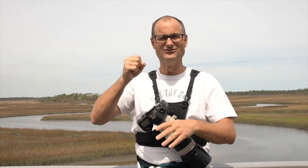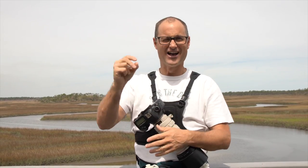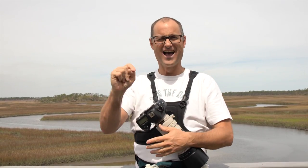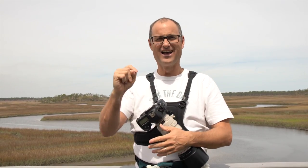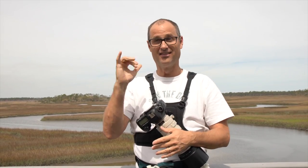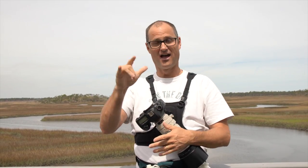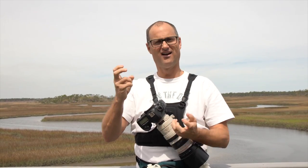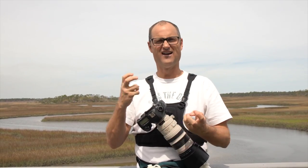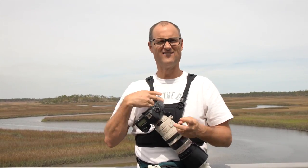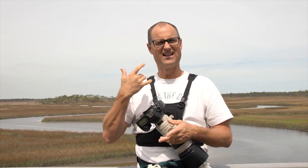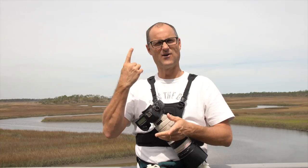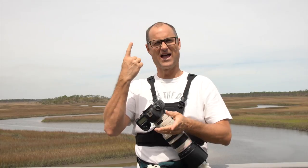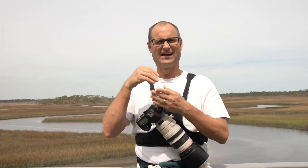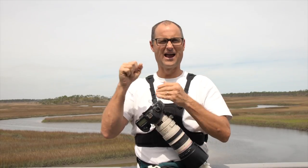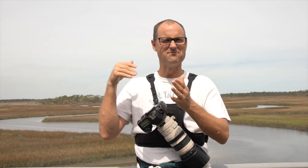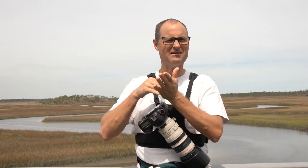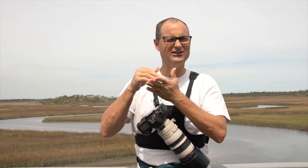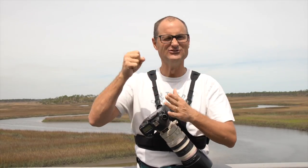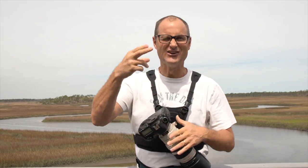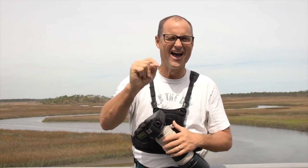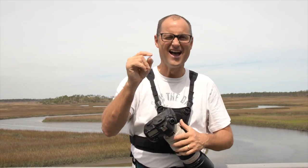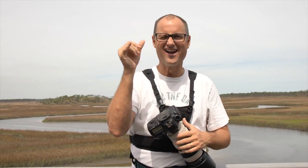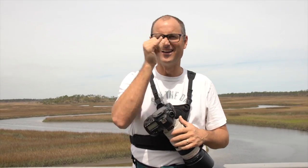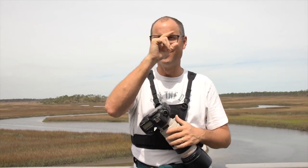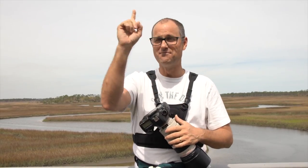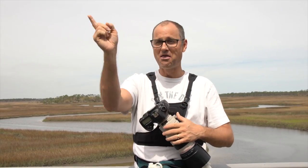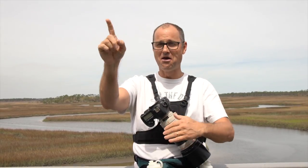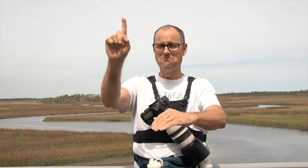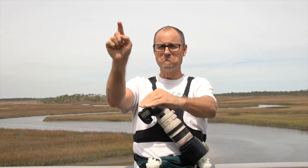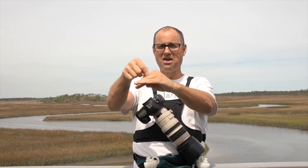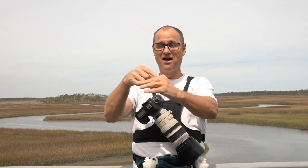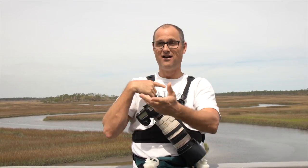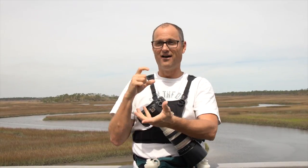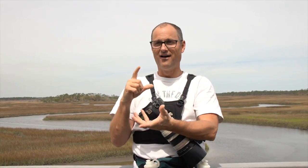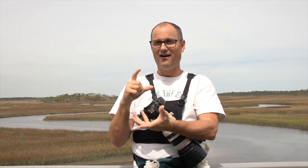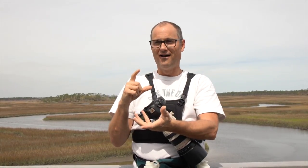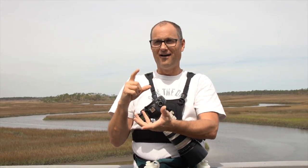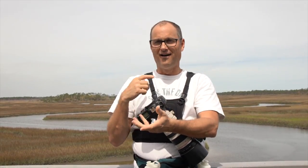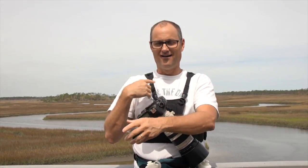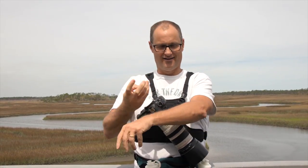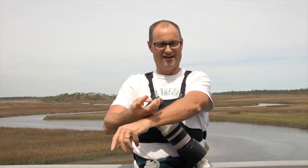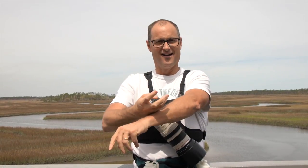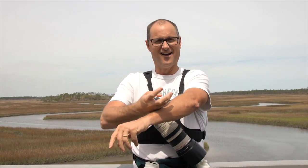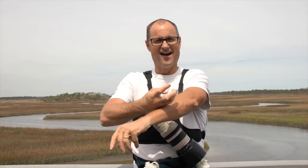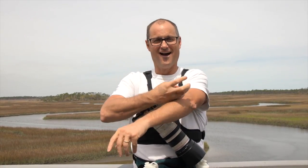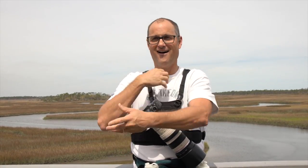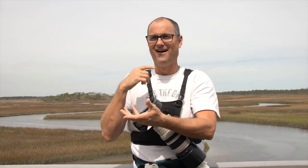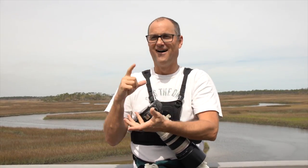That was one in million shots! I was in awe of my shot!